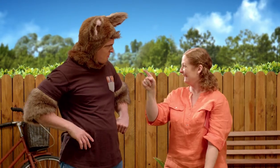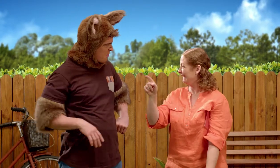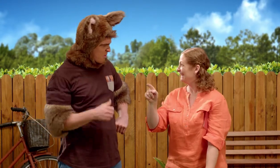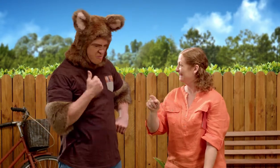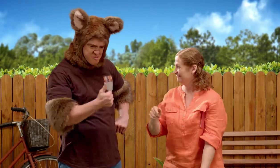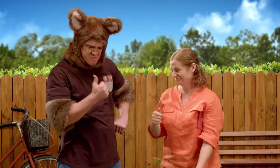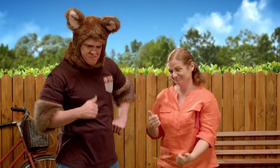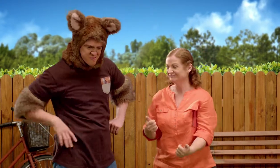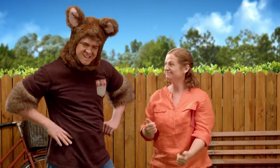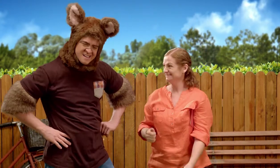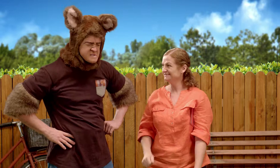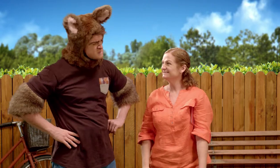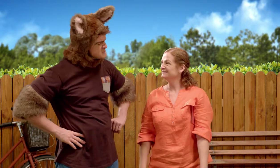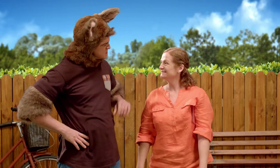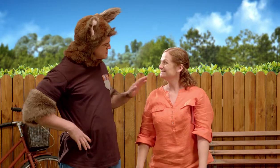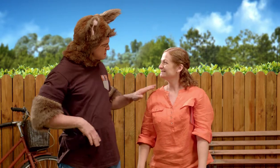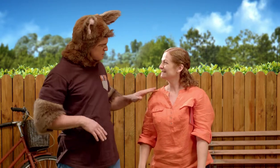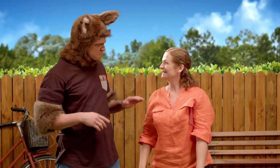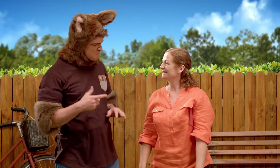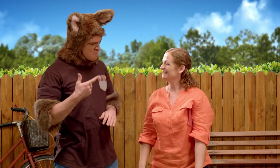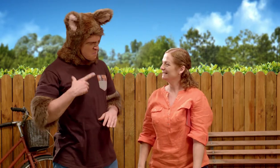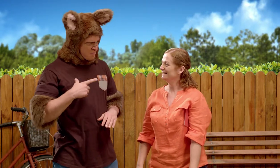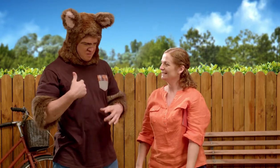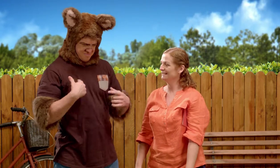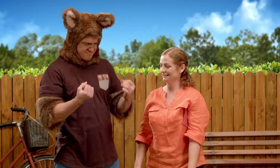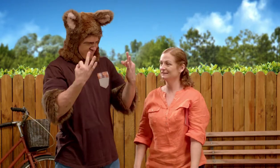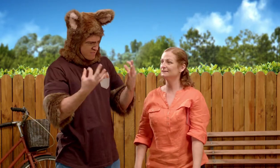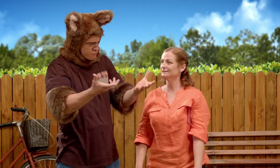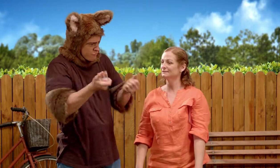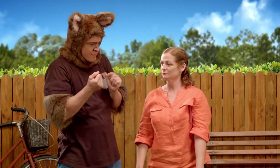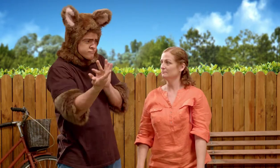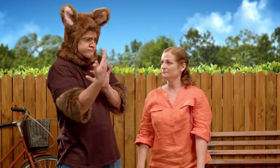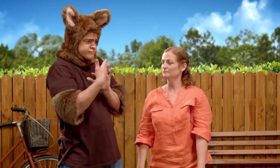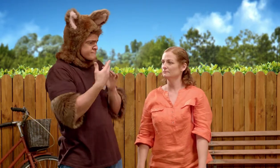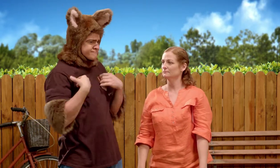while she was there. That's great. Sally, why don't I get any letters?